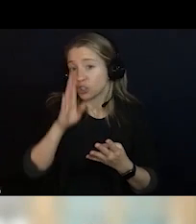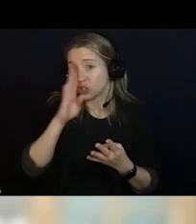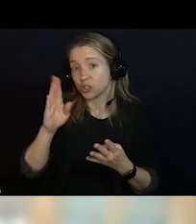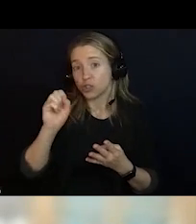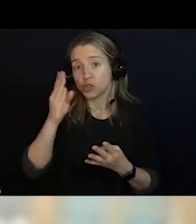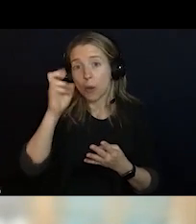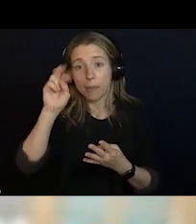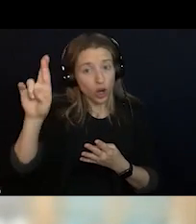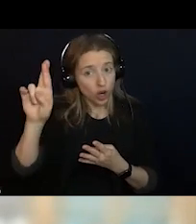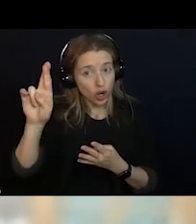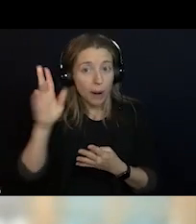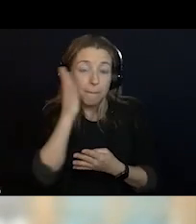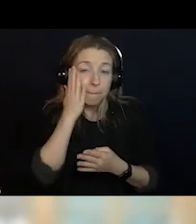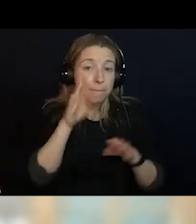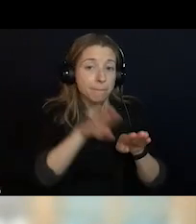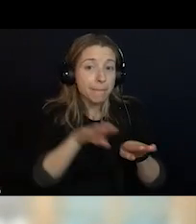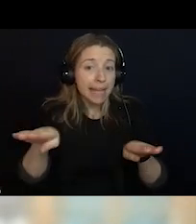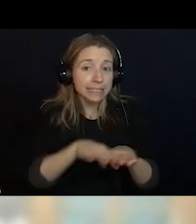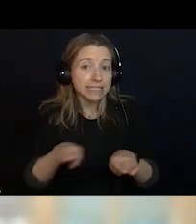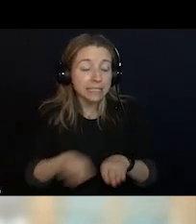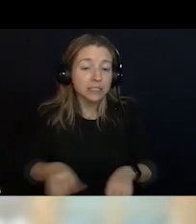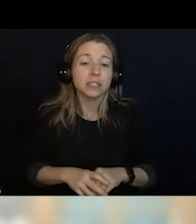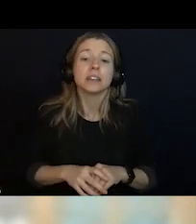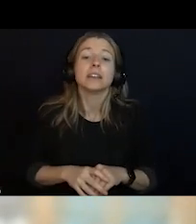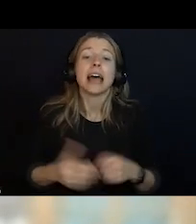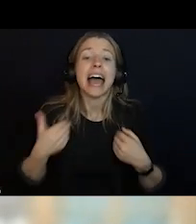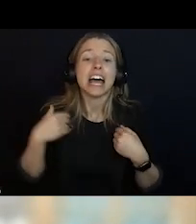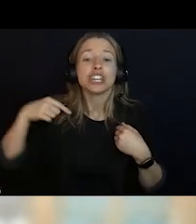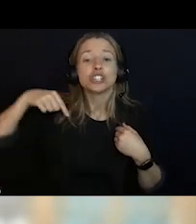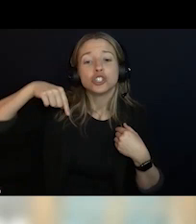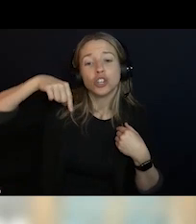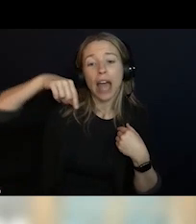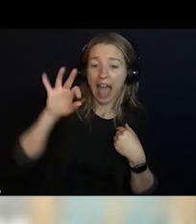IT IS CONNECTED TO A MENTAL HEALTH CRISIS RECEIVING CENTER